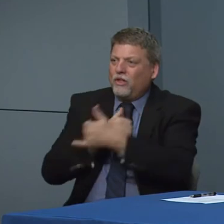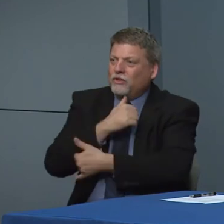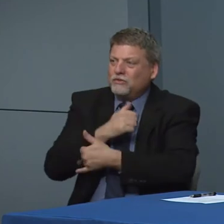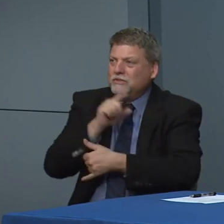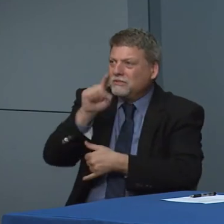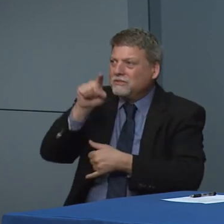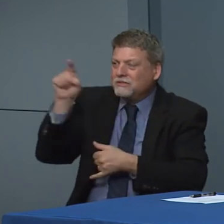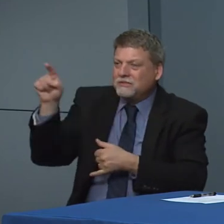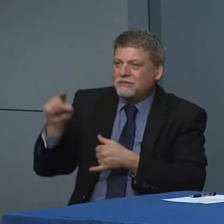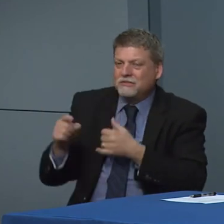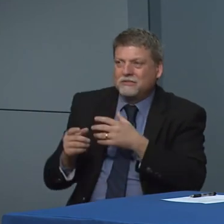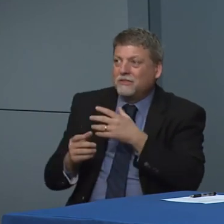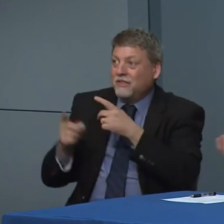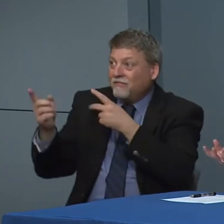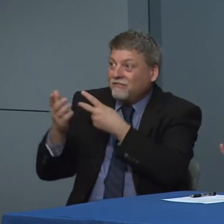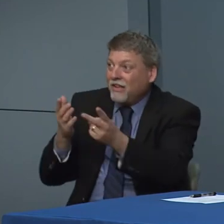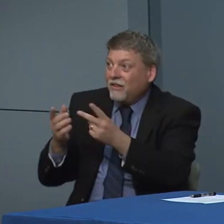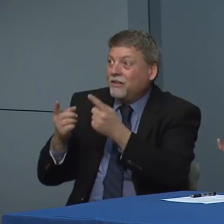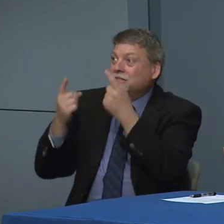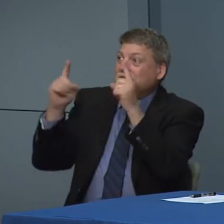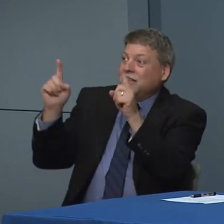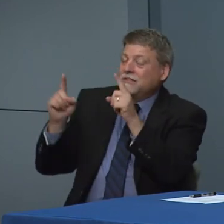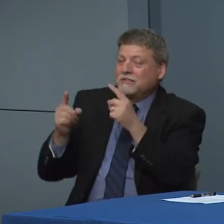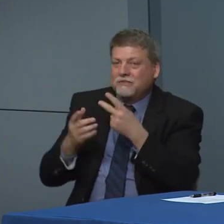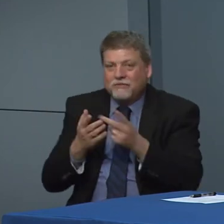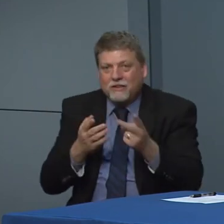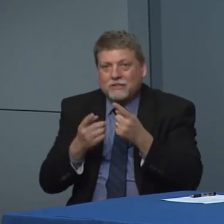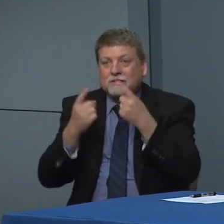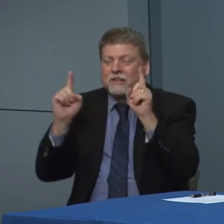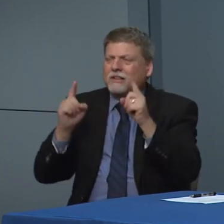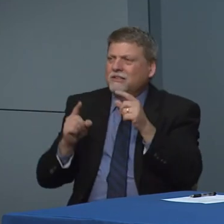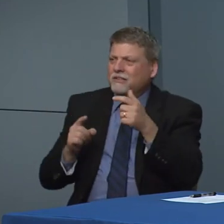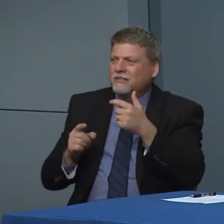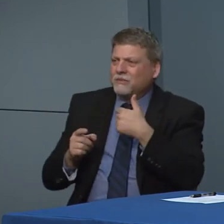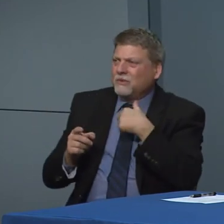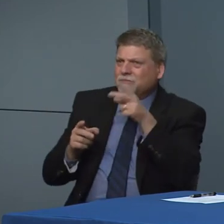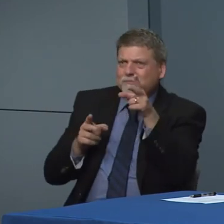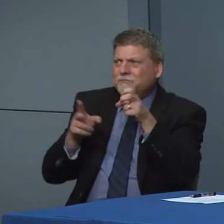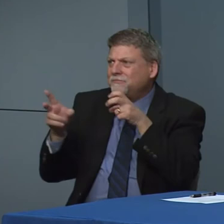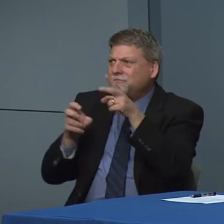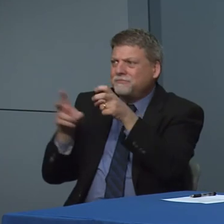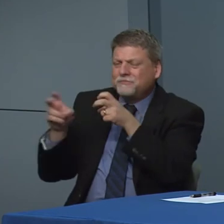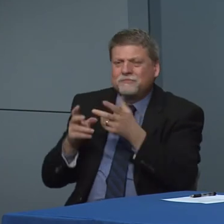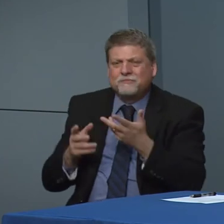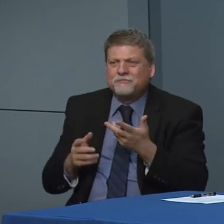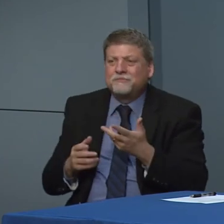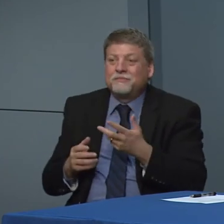countries have done and try to learn from them and and different folks have taken different approaches. None of